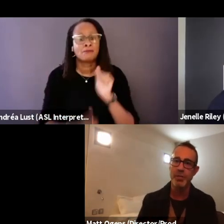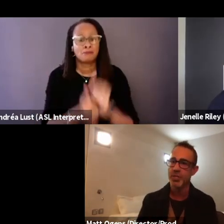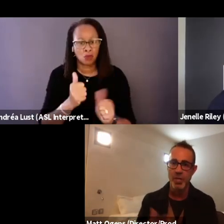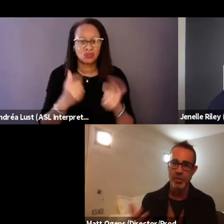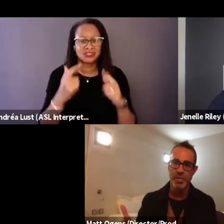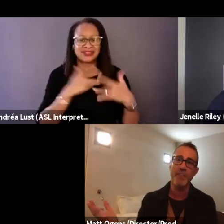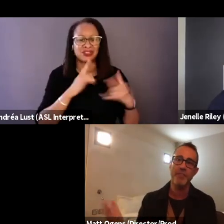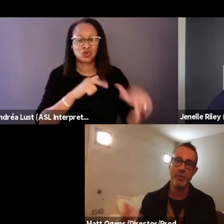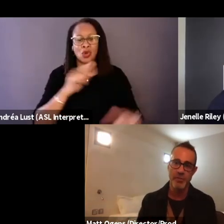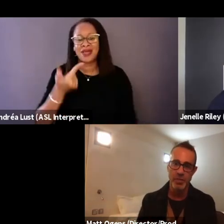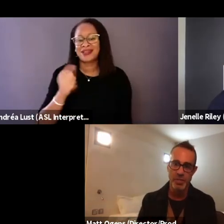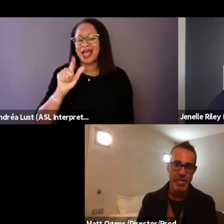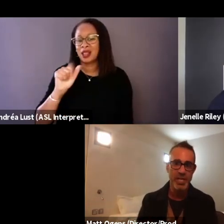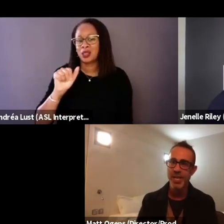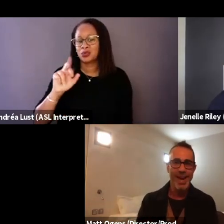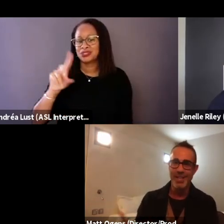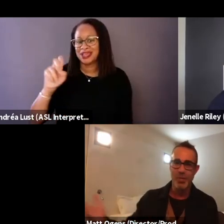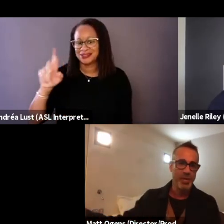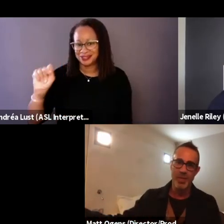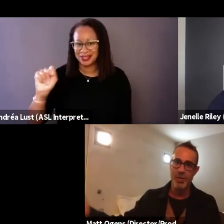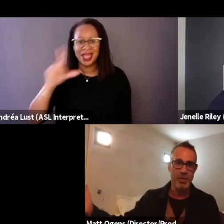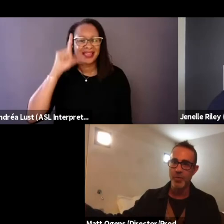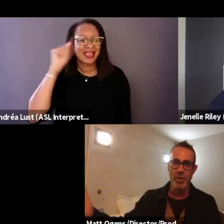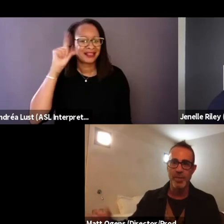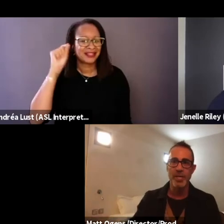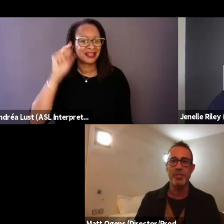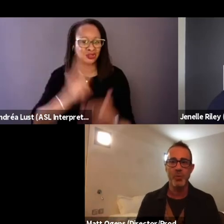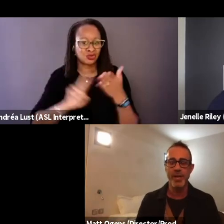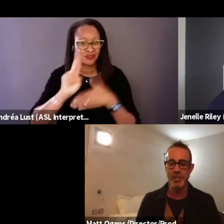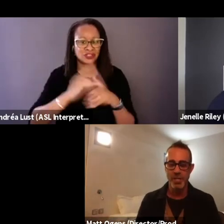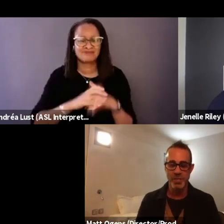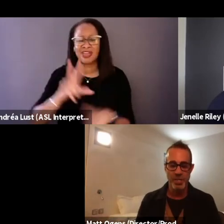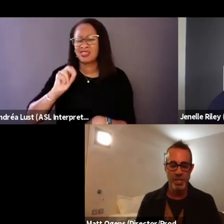which is the only deaf university and it's only 30, 40 minutes away in DC.